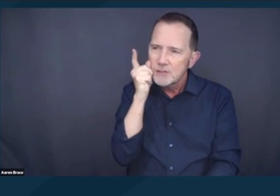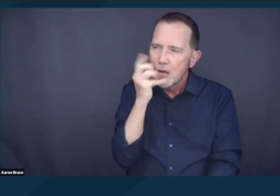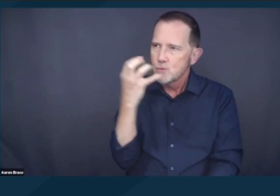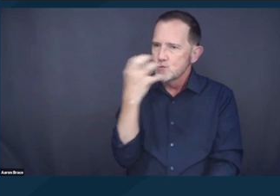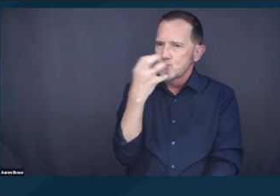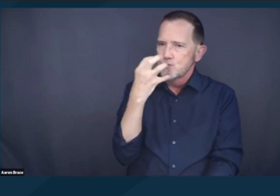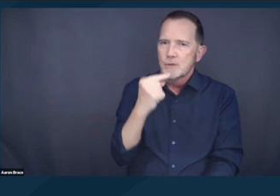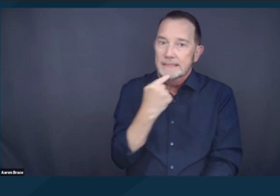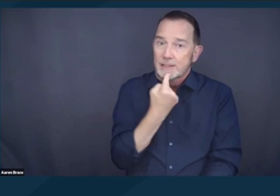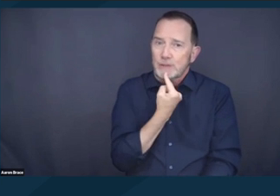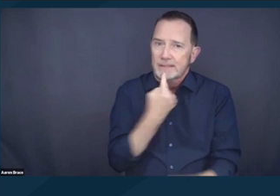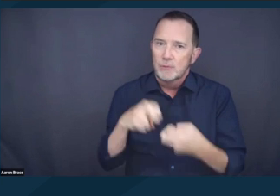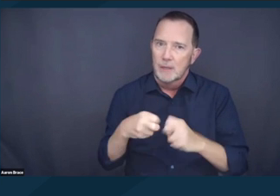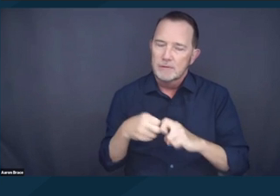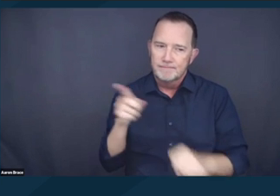Next slide. And this is the last slide for me.